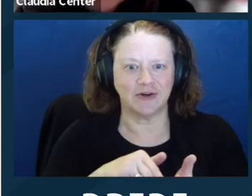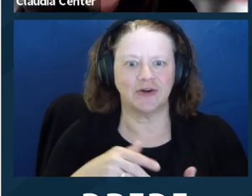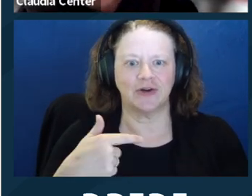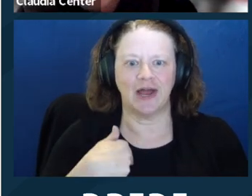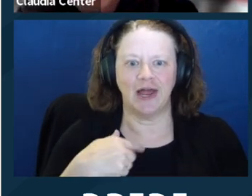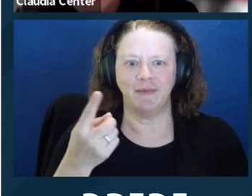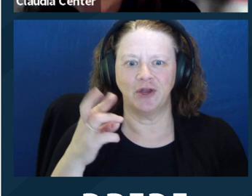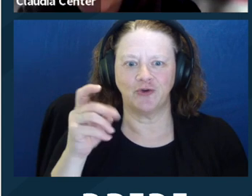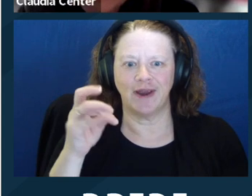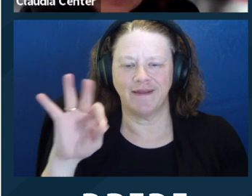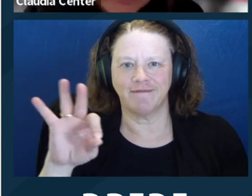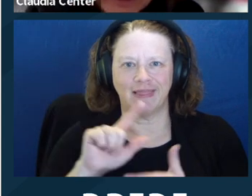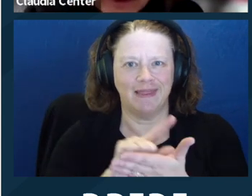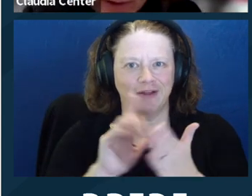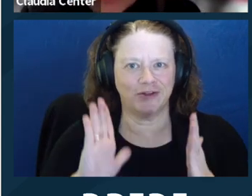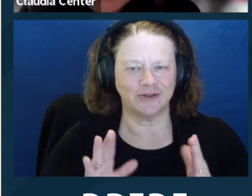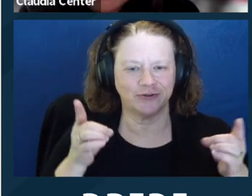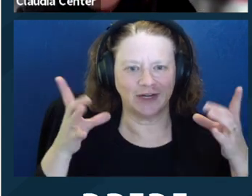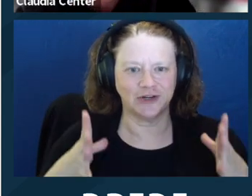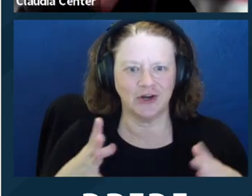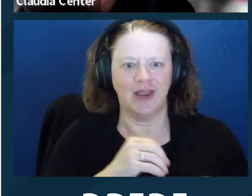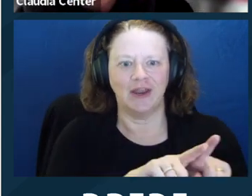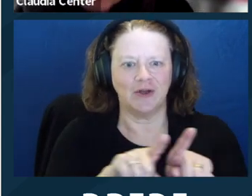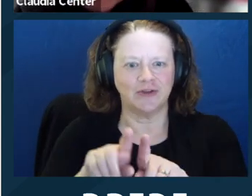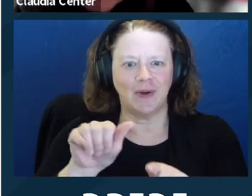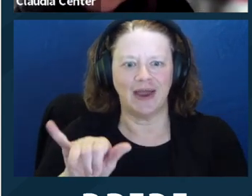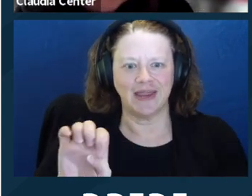And we try to do this training once a year in January, right before everyone has their